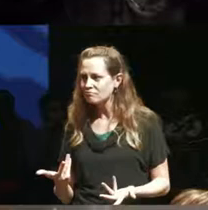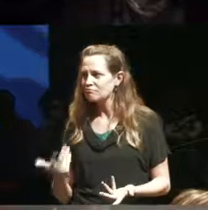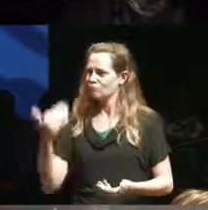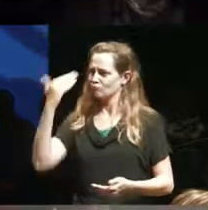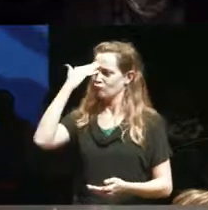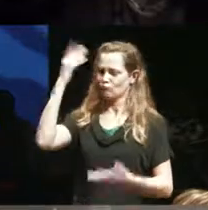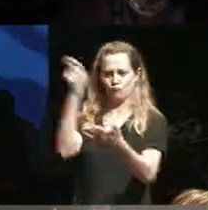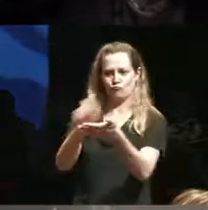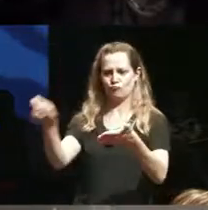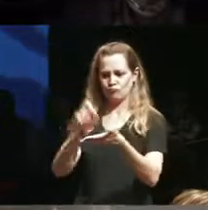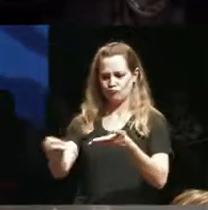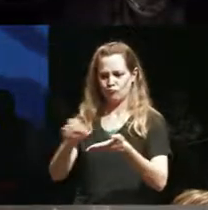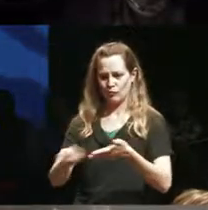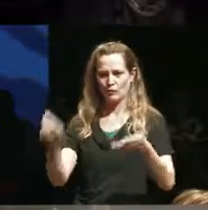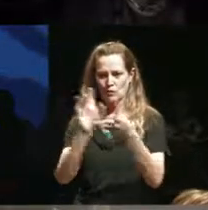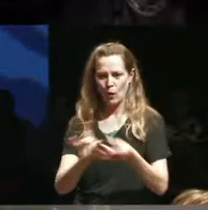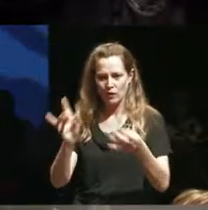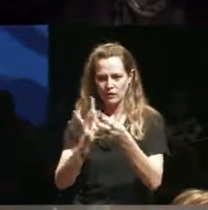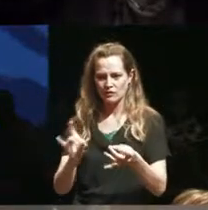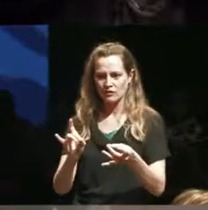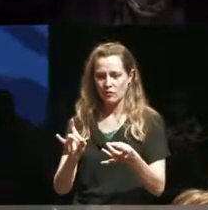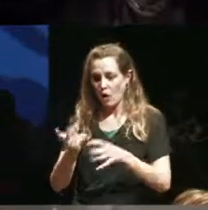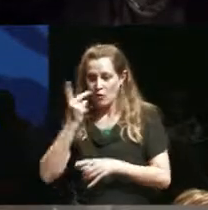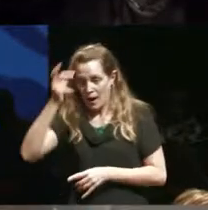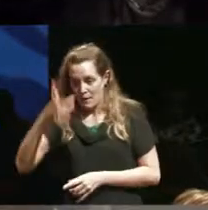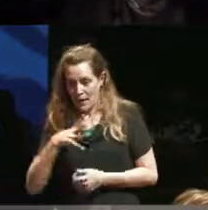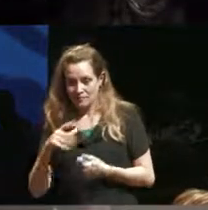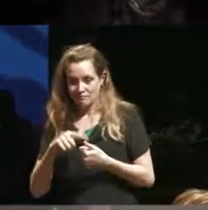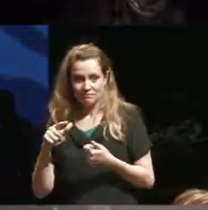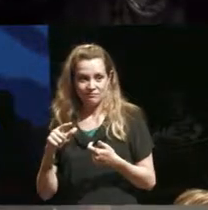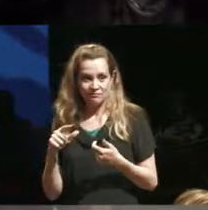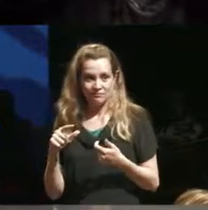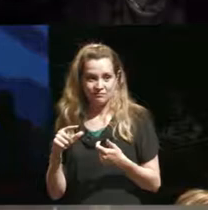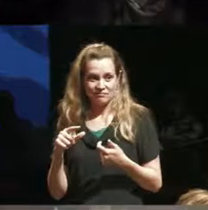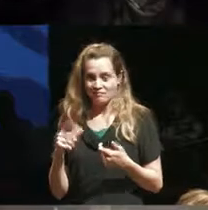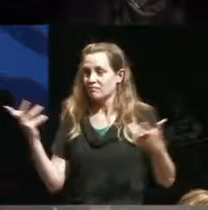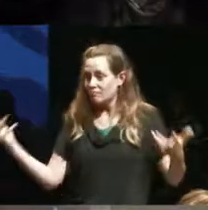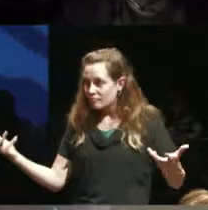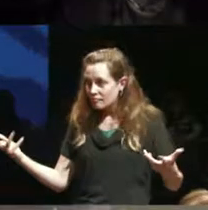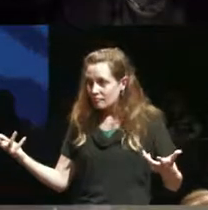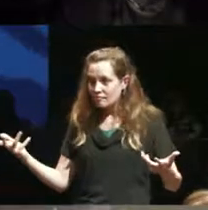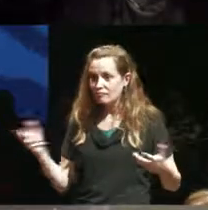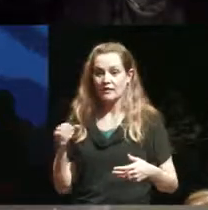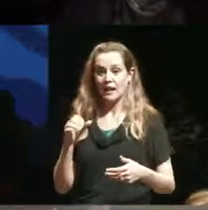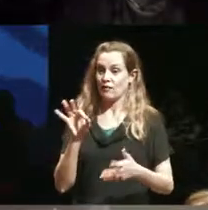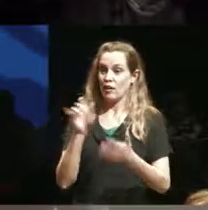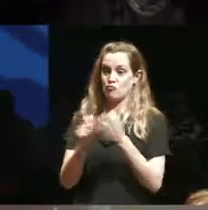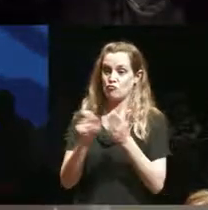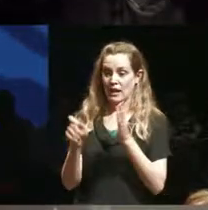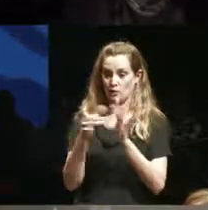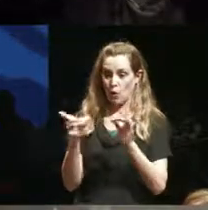storyline for a blind man and let's face it if I write a storyline that like the